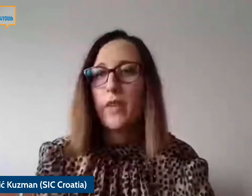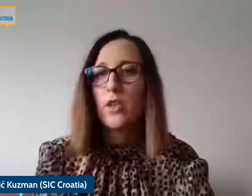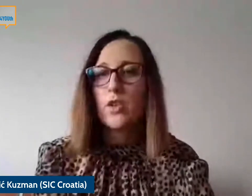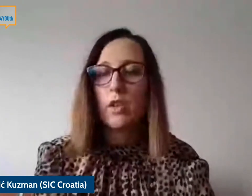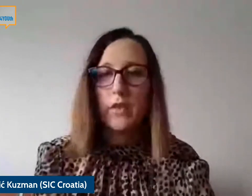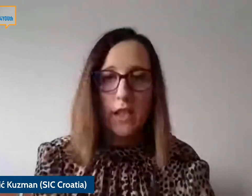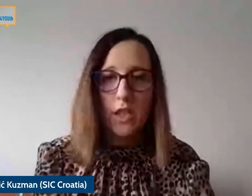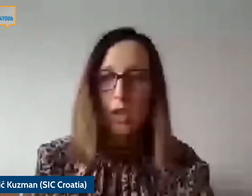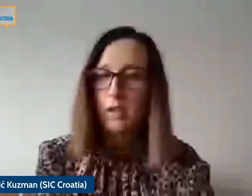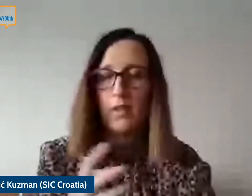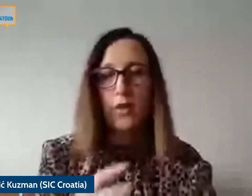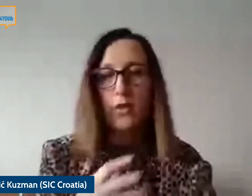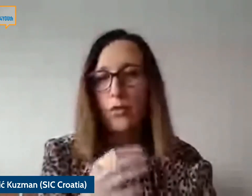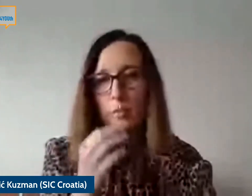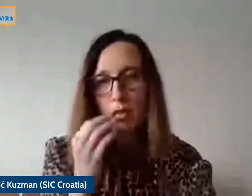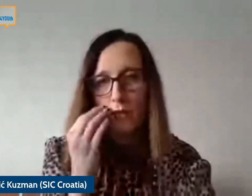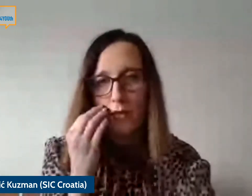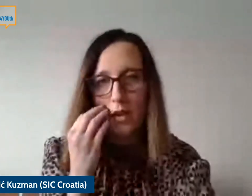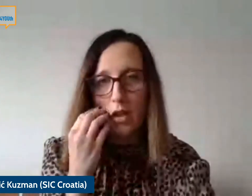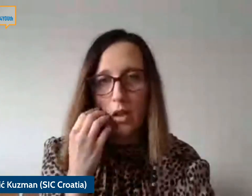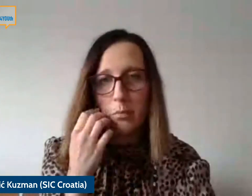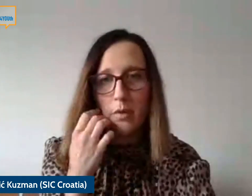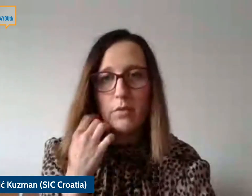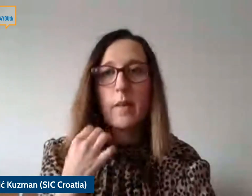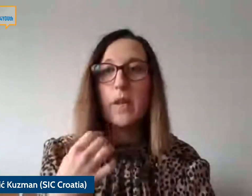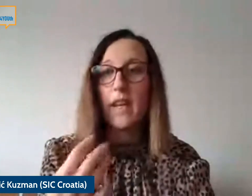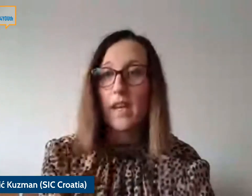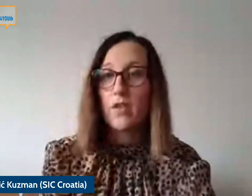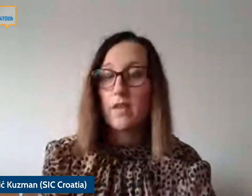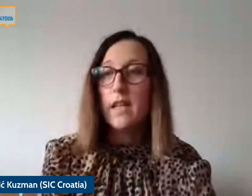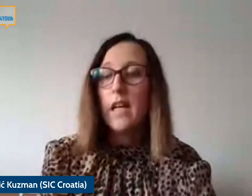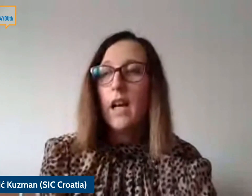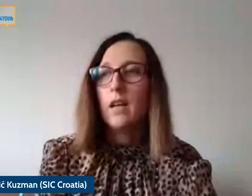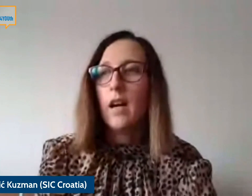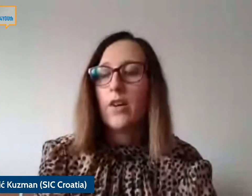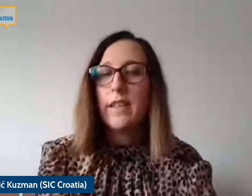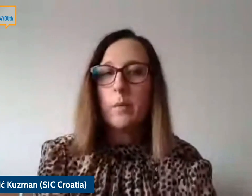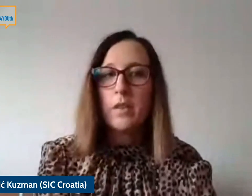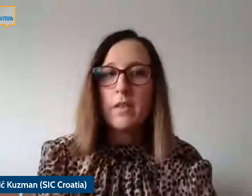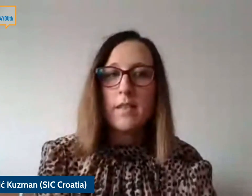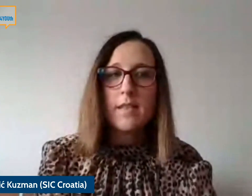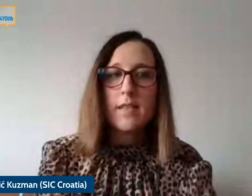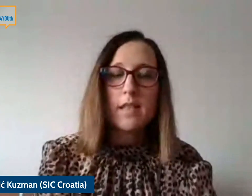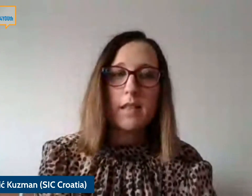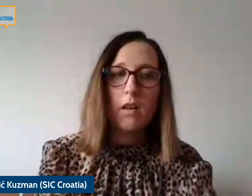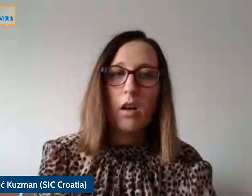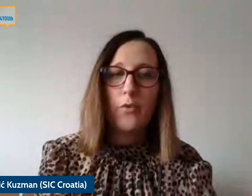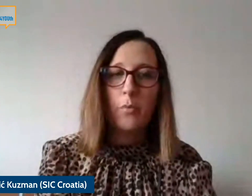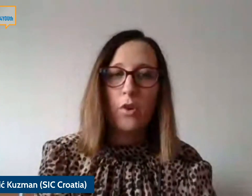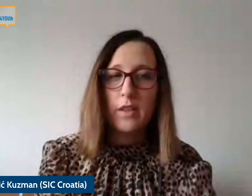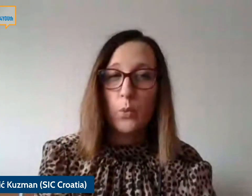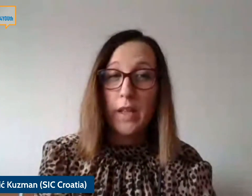prefix of addiction and other behaviors and our team consists of more